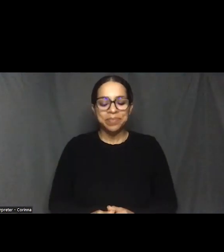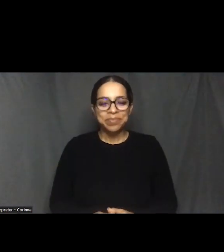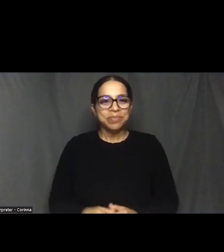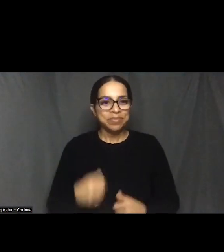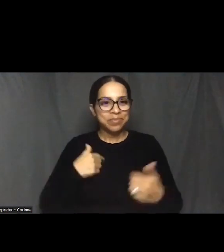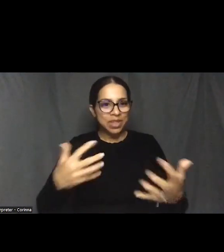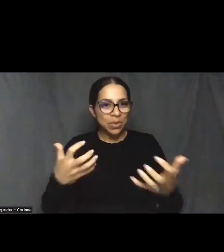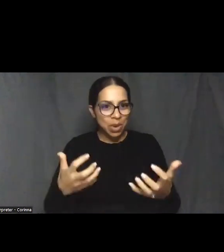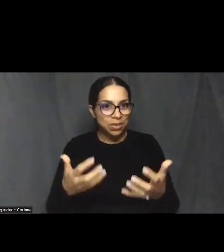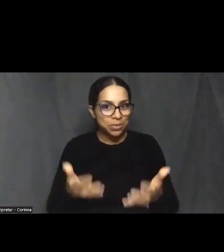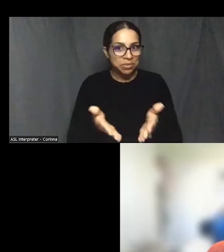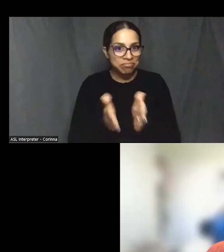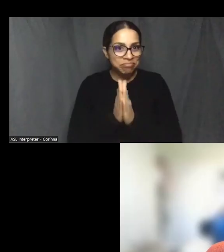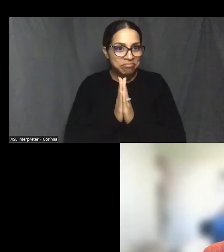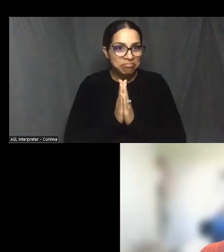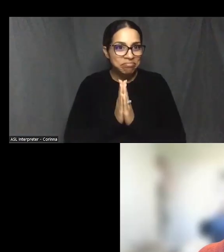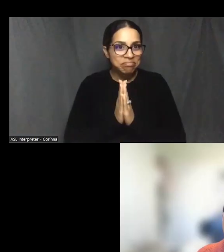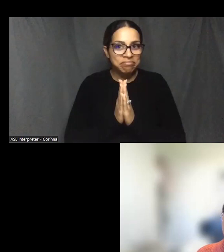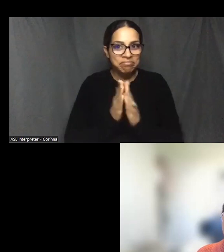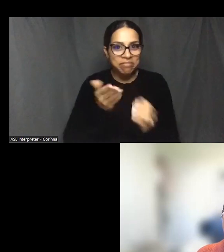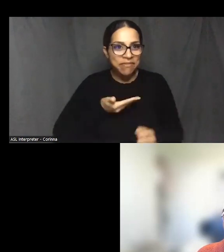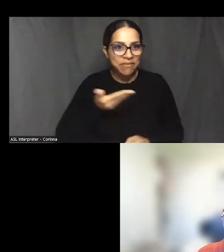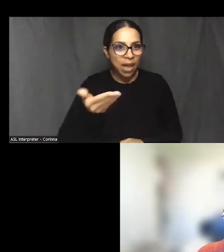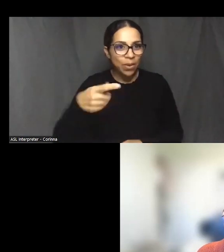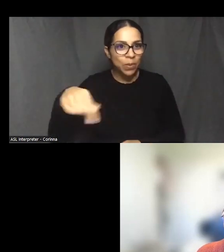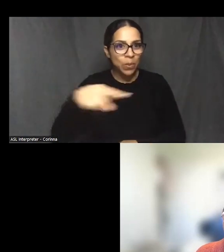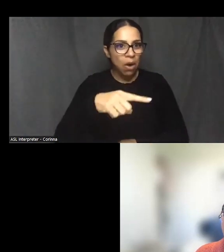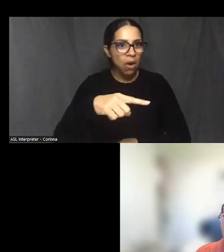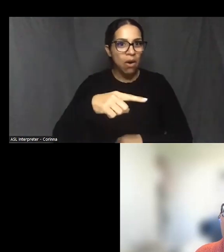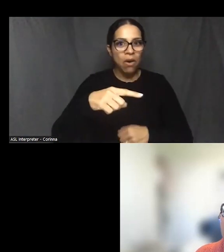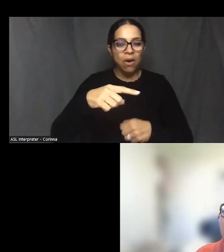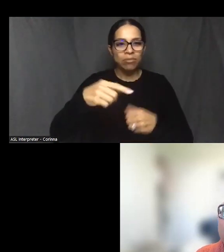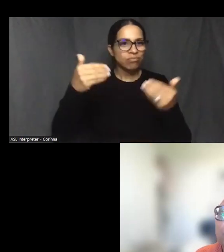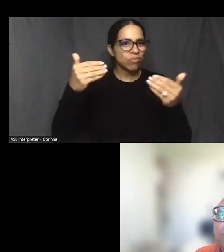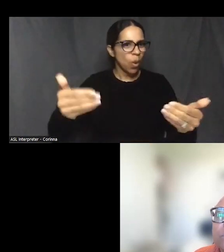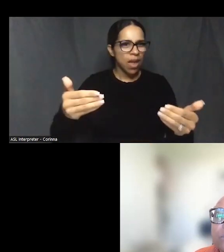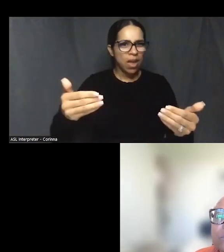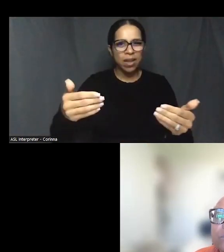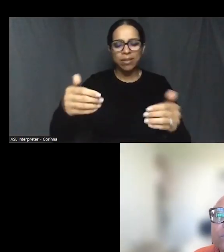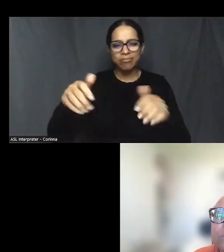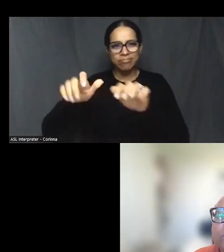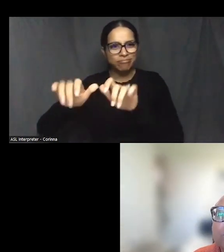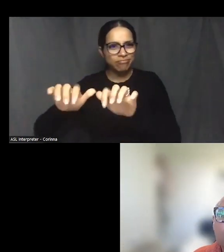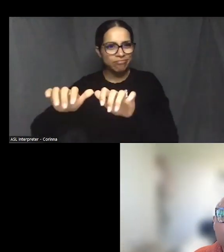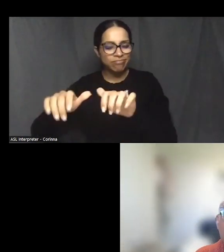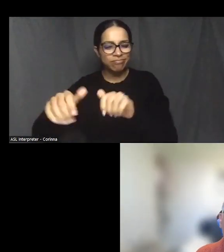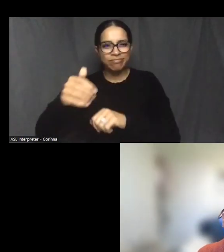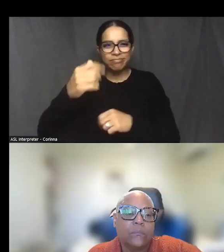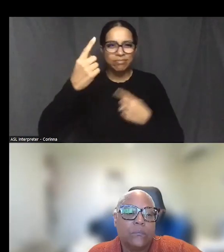to put any questions or comments that you have in the chat. And we're going to open it up.